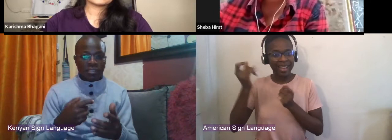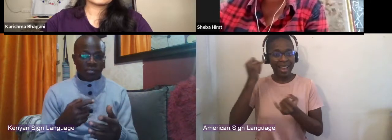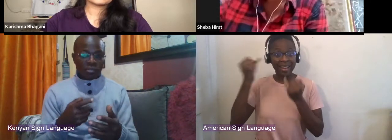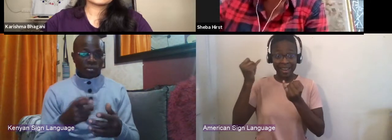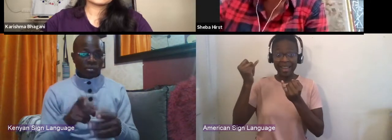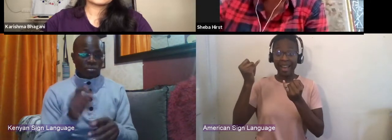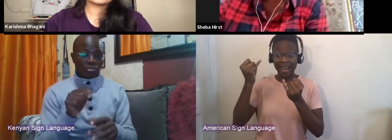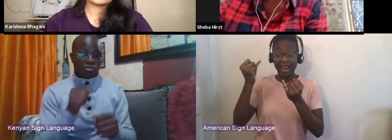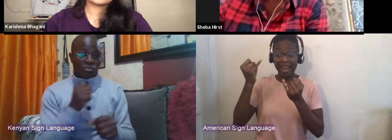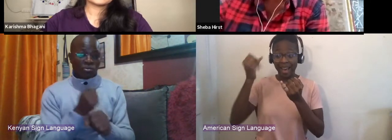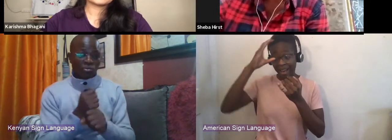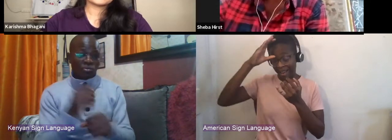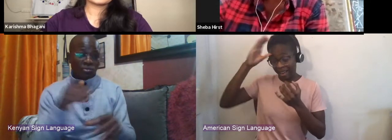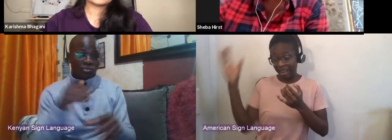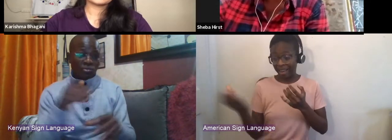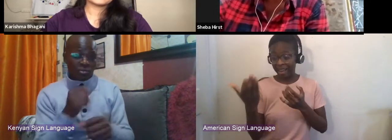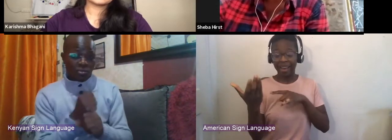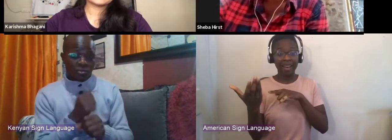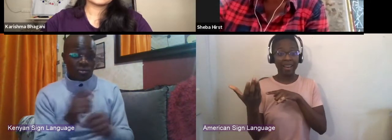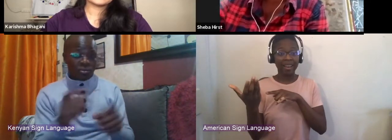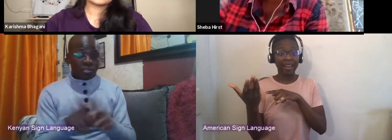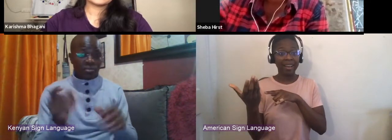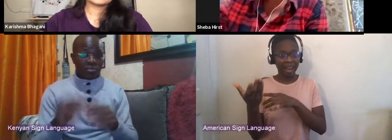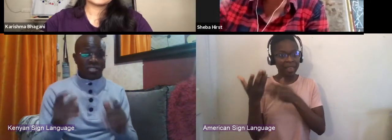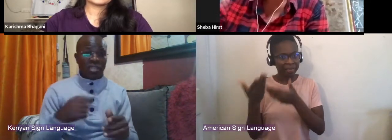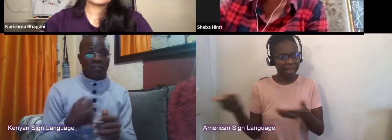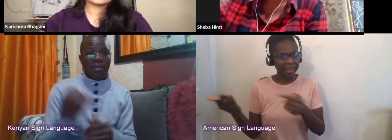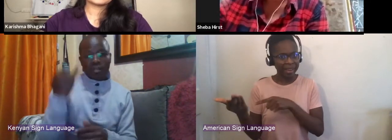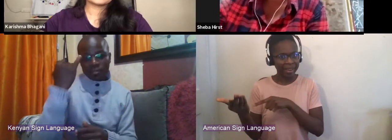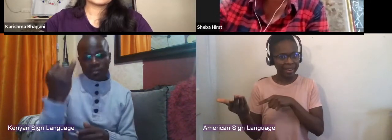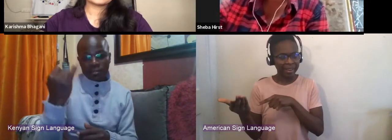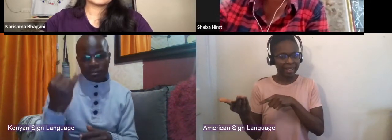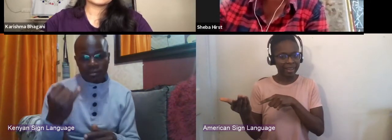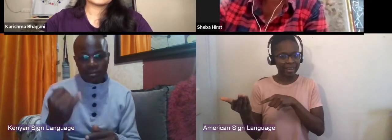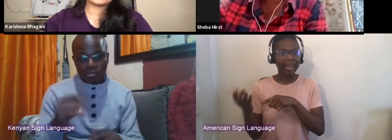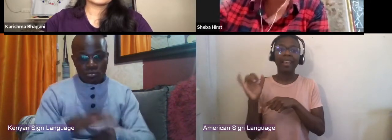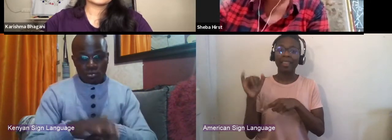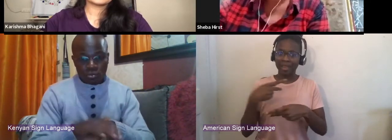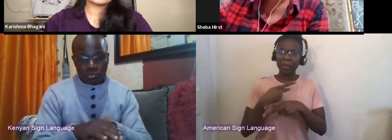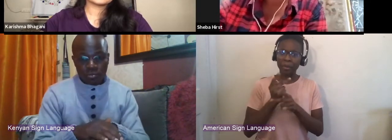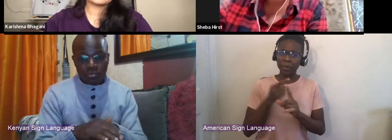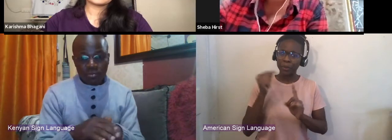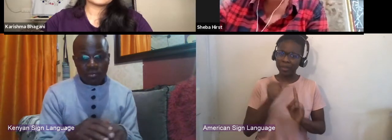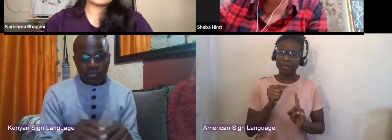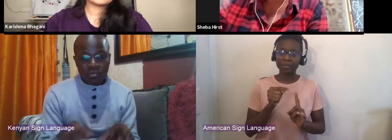because I think that's what producing is. An idea happening in someone's rule